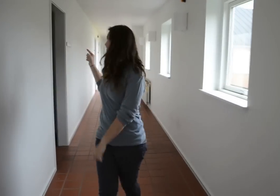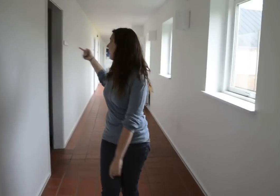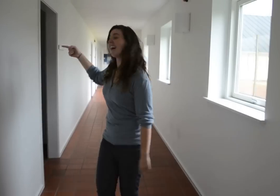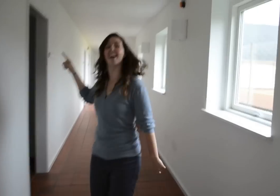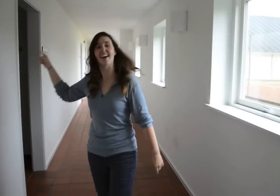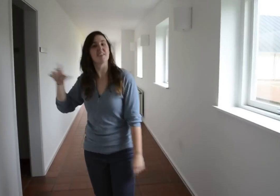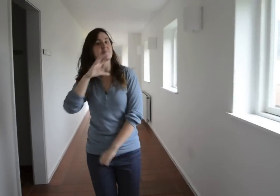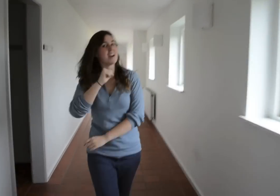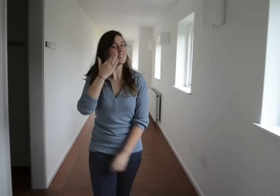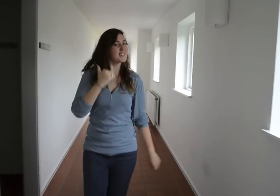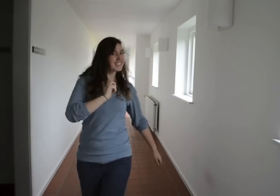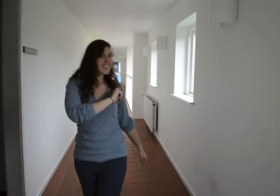We have one for the men and the ladies.